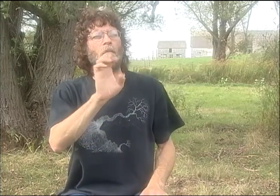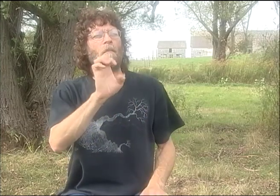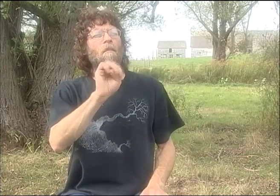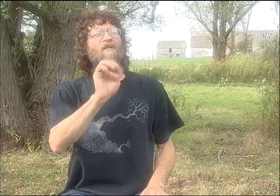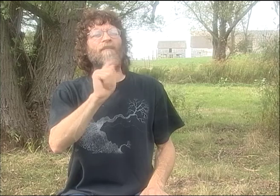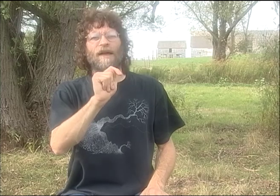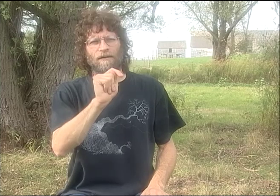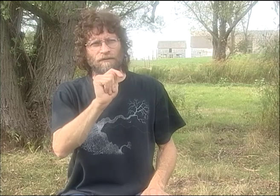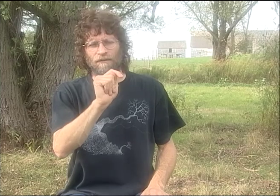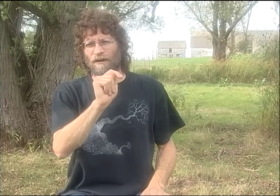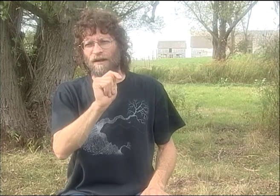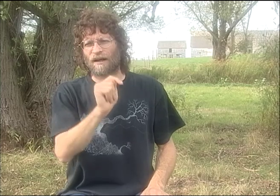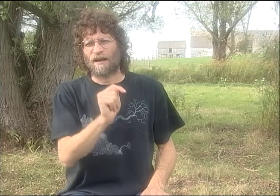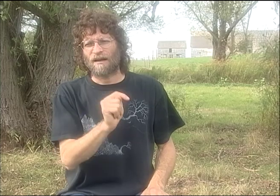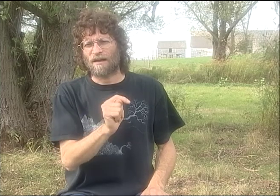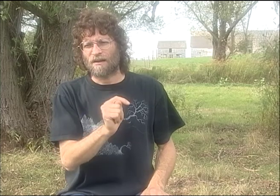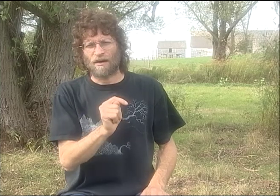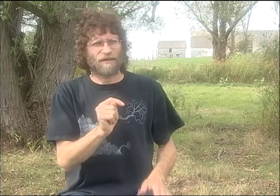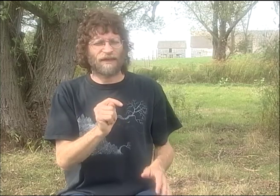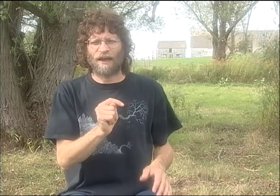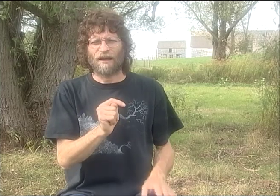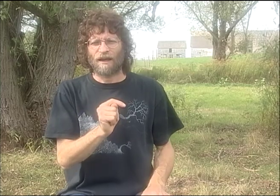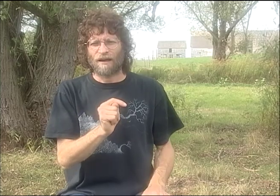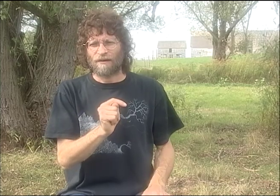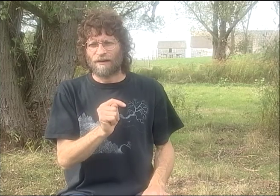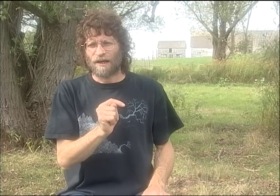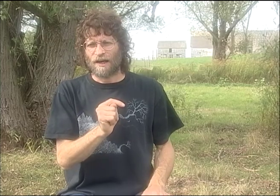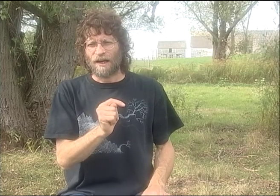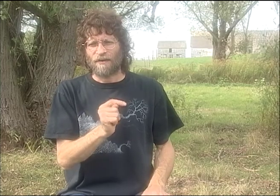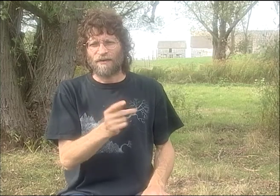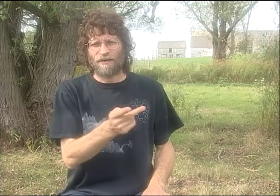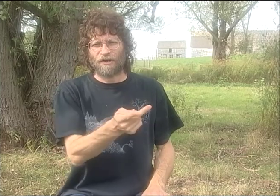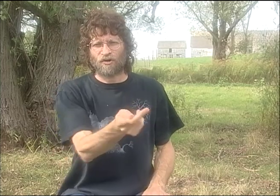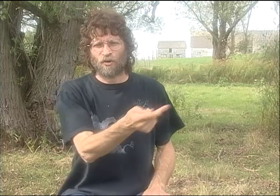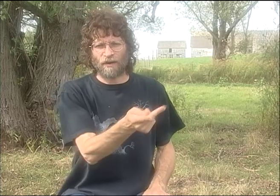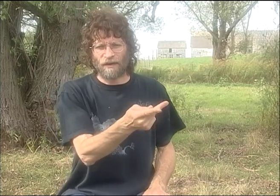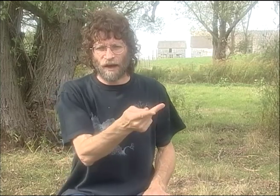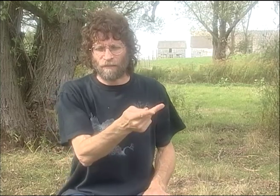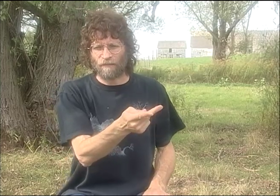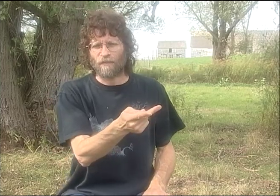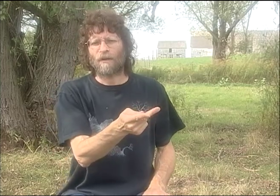PART OF DEBBIE AND PETER'S STYLE WAS VERY MOVEMENT-BASED.